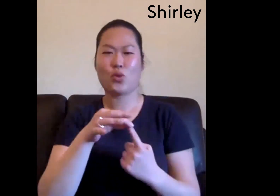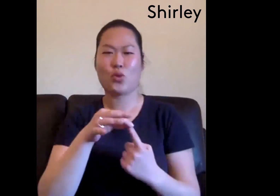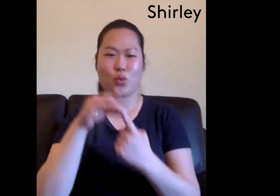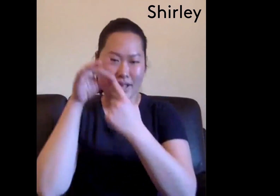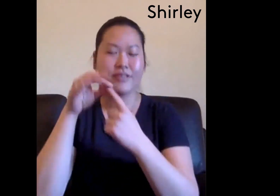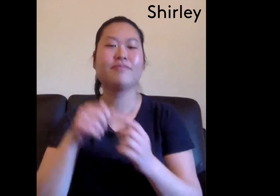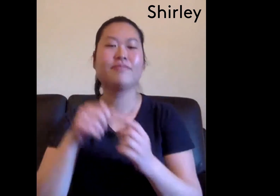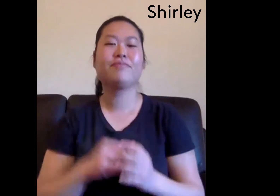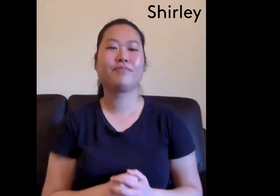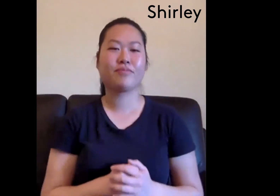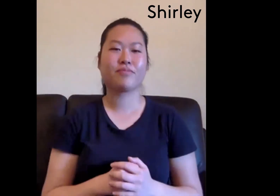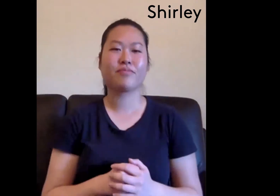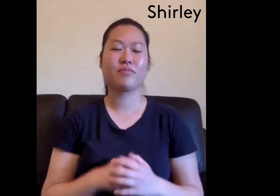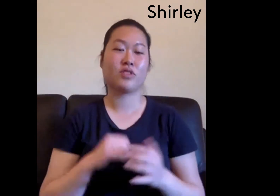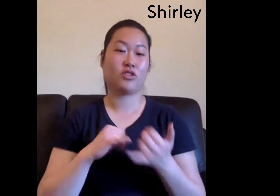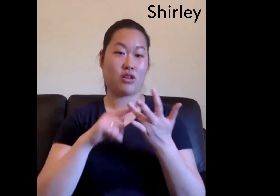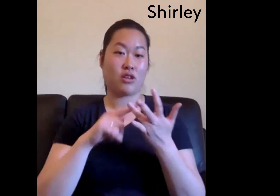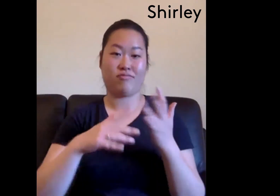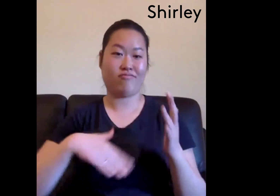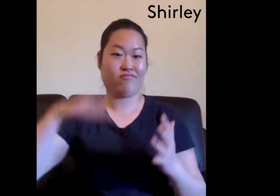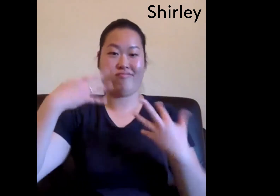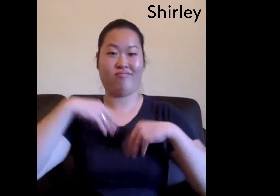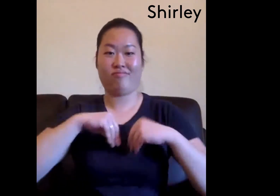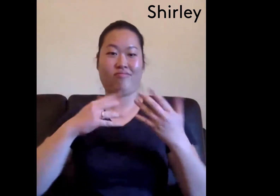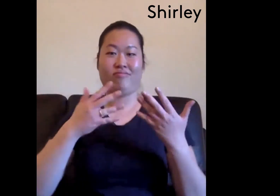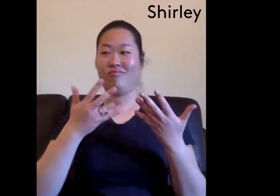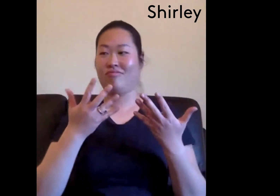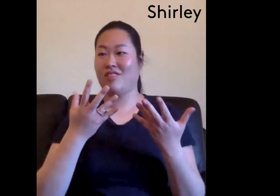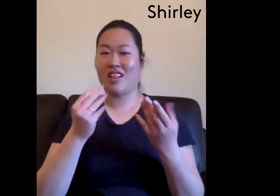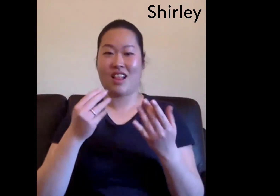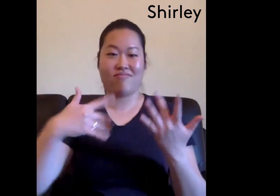And the Deaf community is really quite astounding it's quite unique